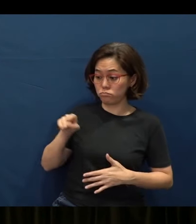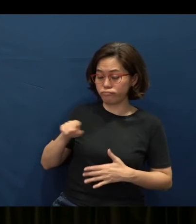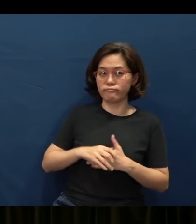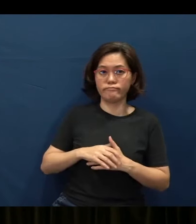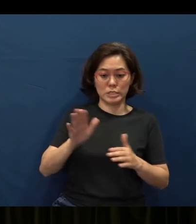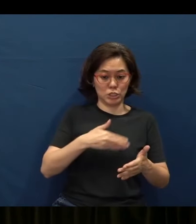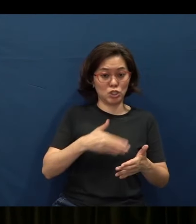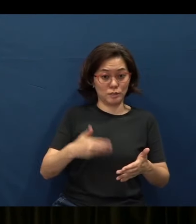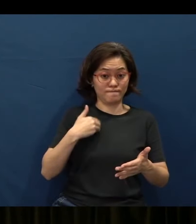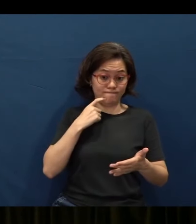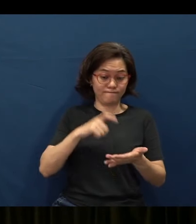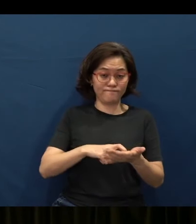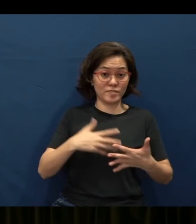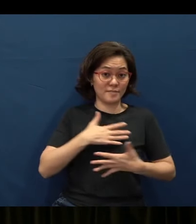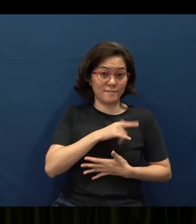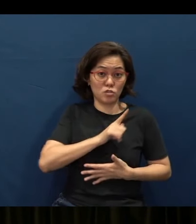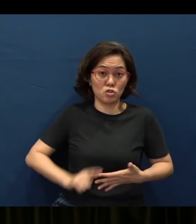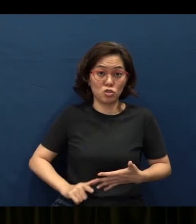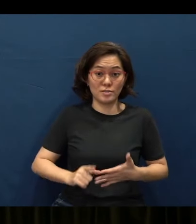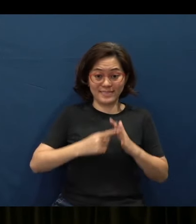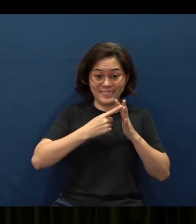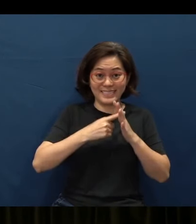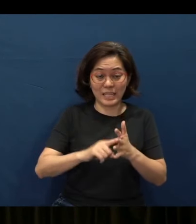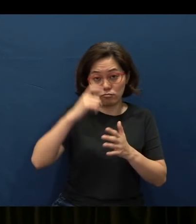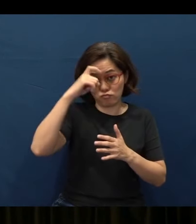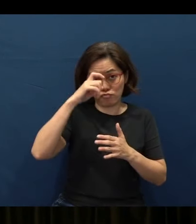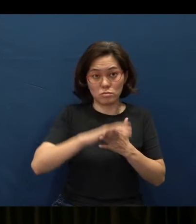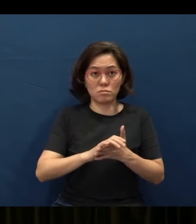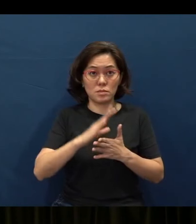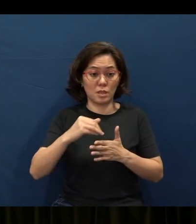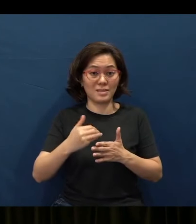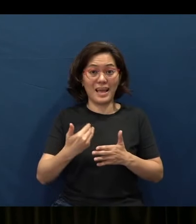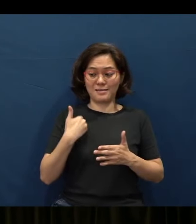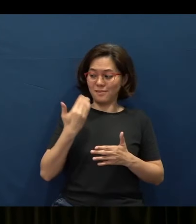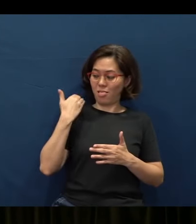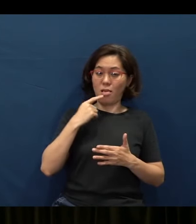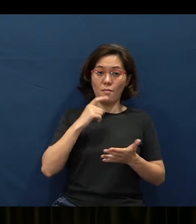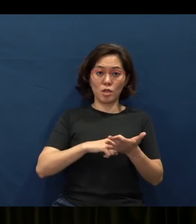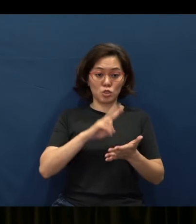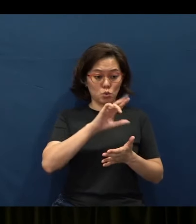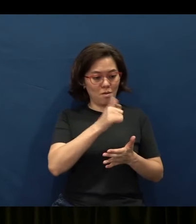Psalms talked about this - the fear of the Lord is the beginning of wisdom. And just now I mentioned those two other verses in Proverbs,